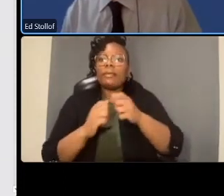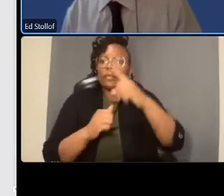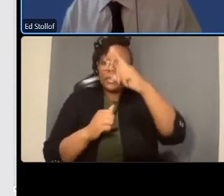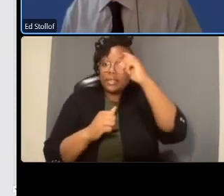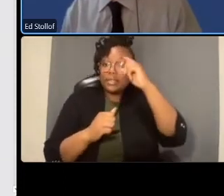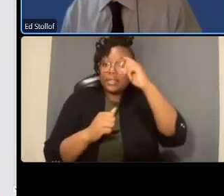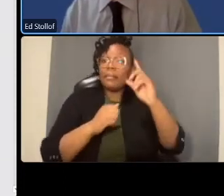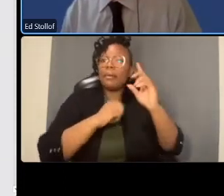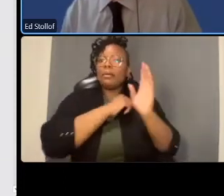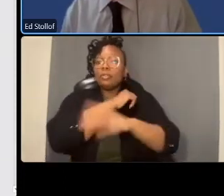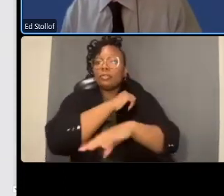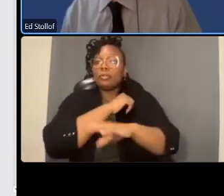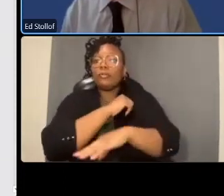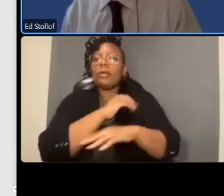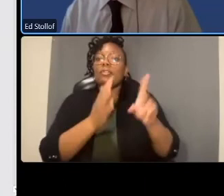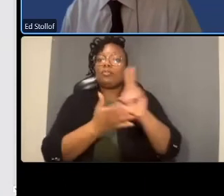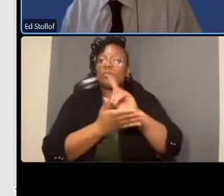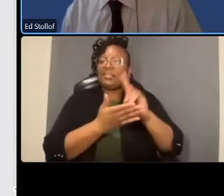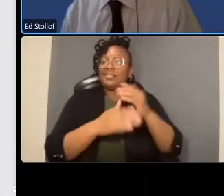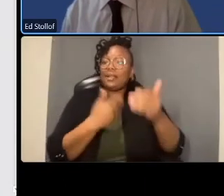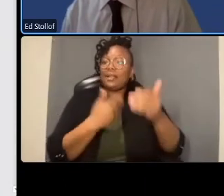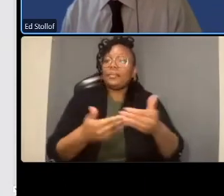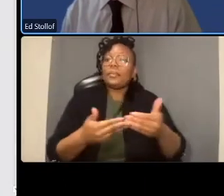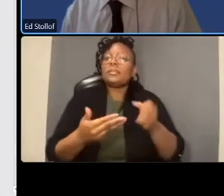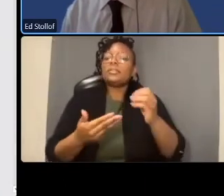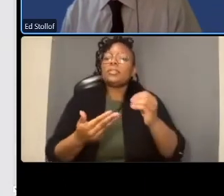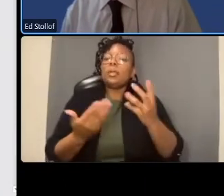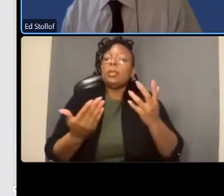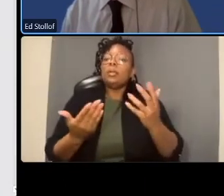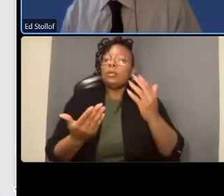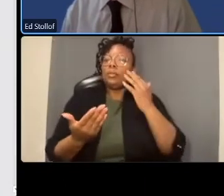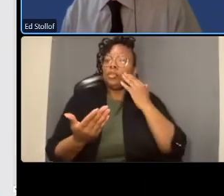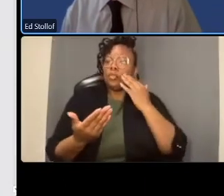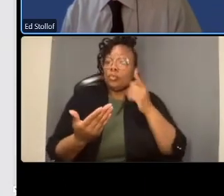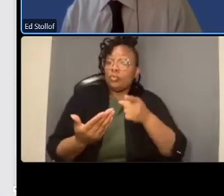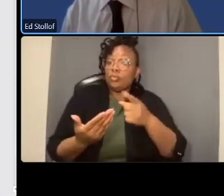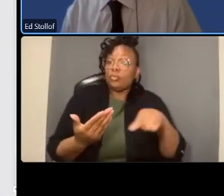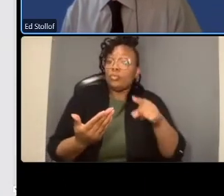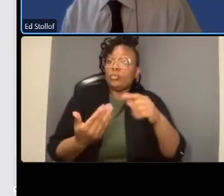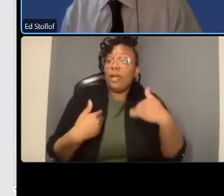to work with us um to continue to make this project the best project that we can make it